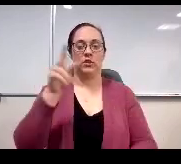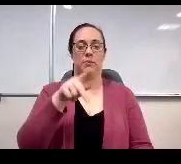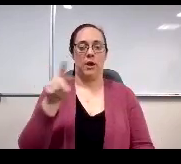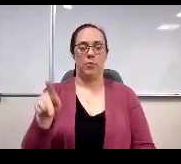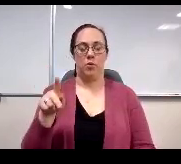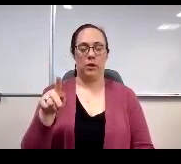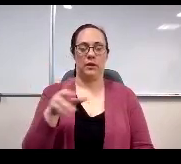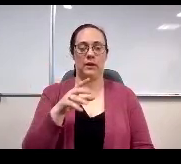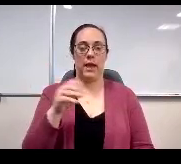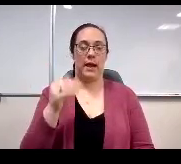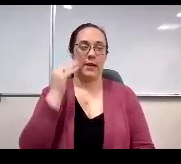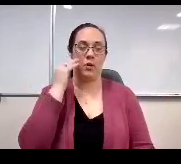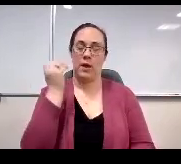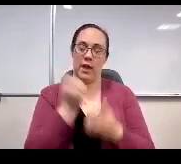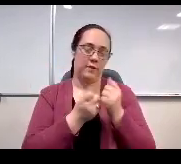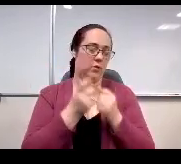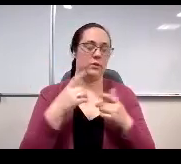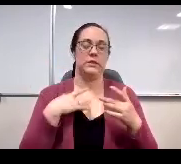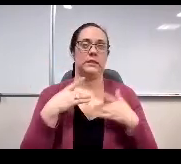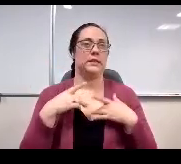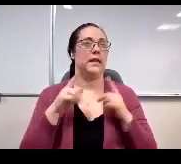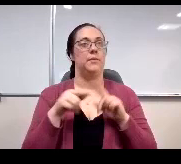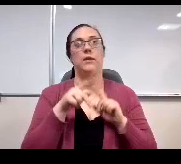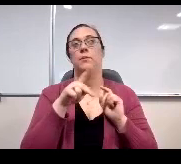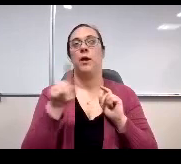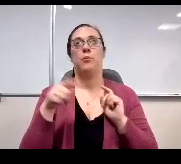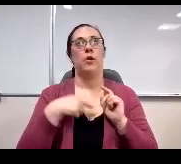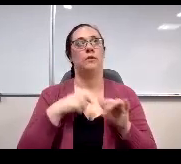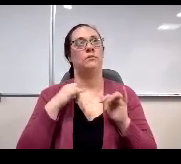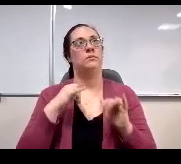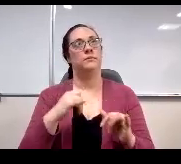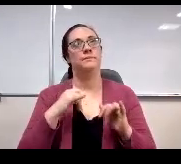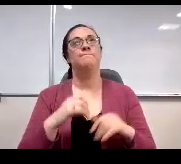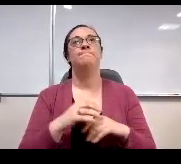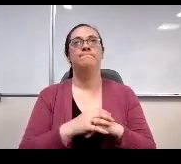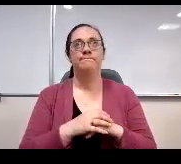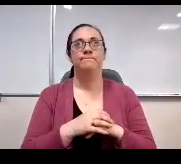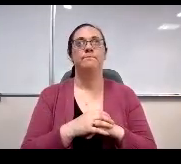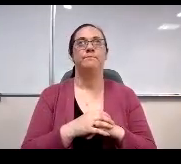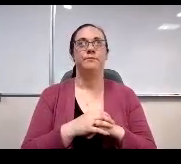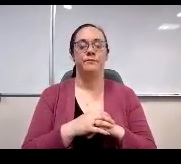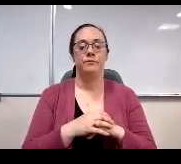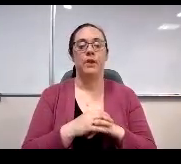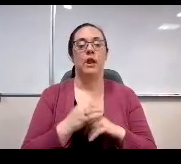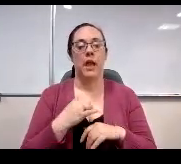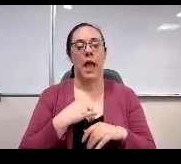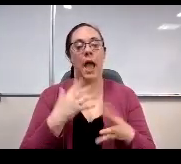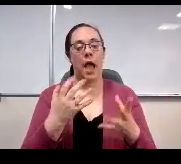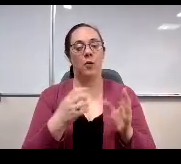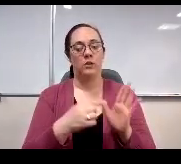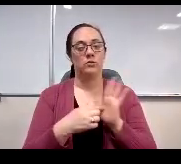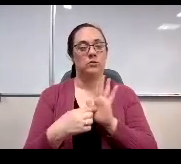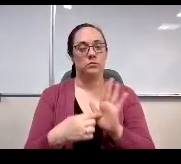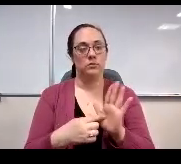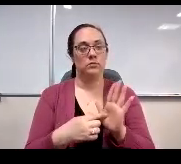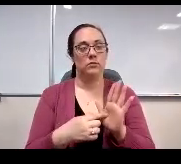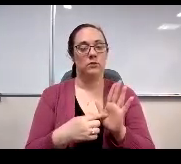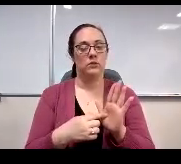Everyone is excited about and I am too. I would like to point out that in response to requests and inquiries from staff